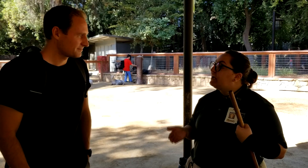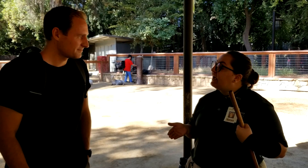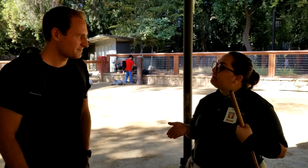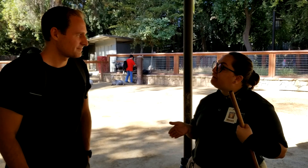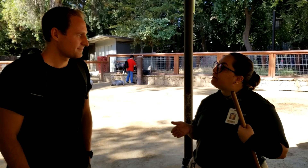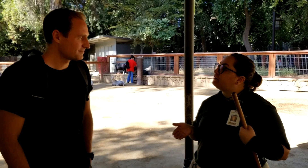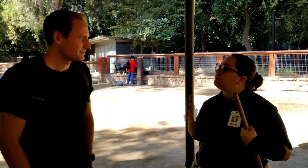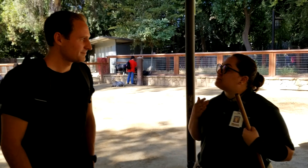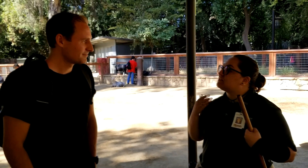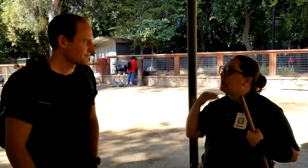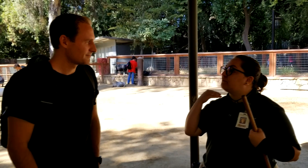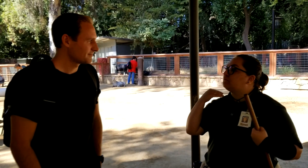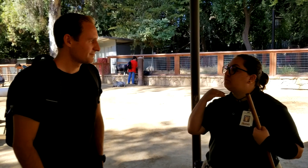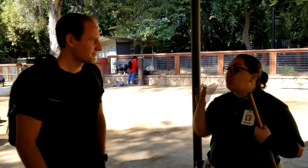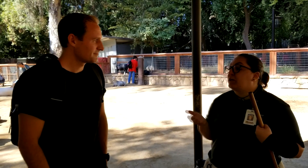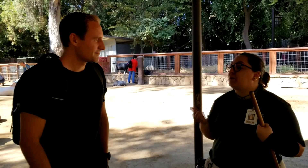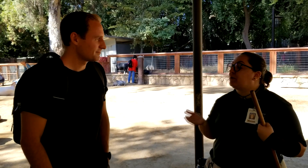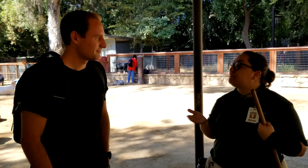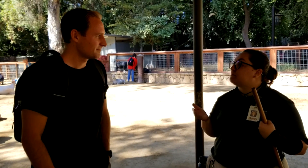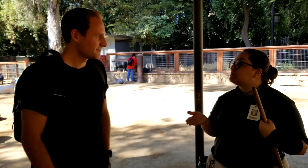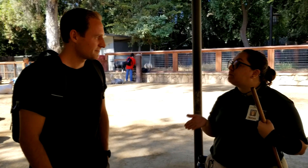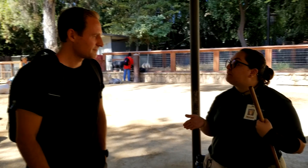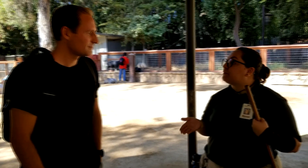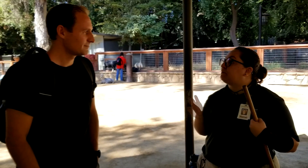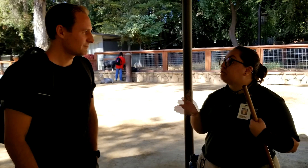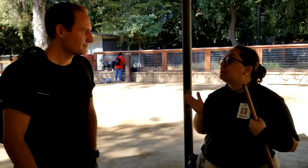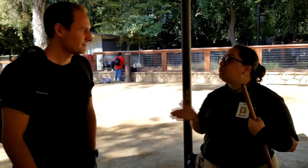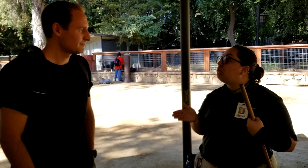And I figured since I’m working my way up to be a zookeeper, that would be really cool